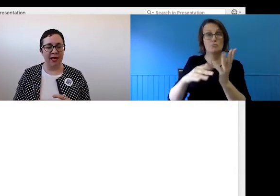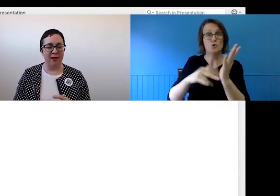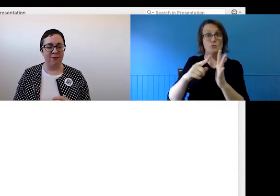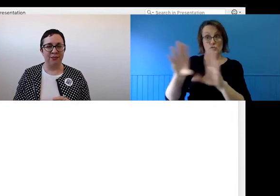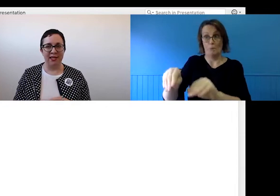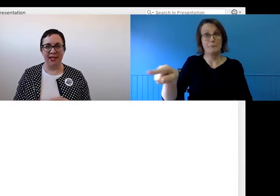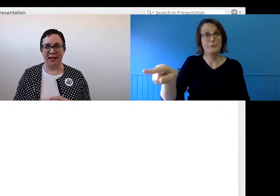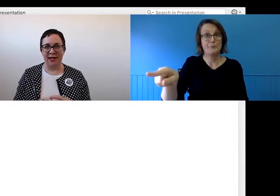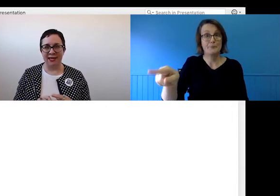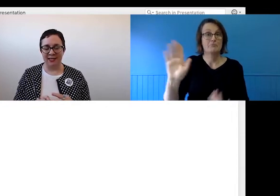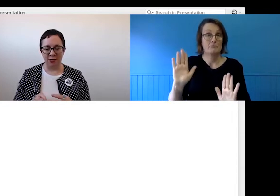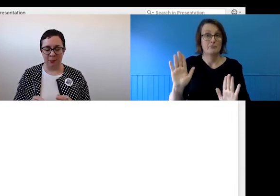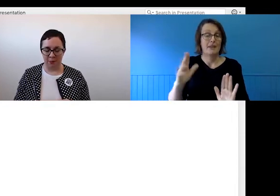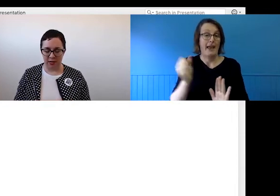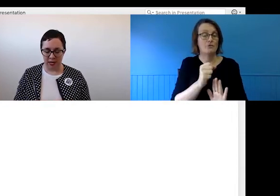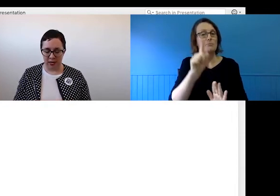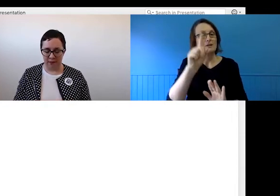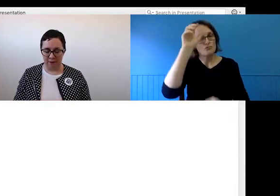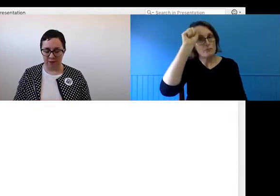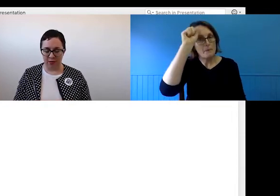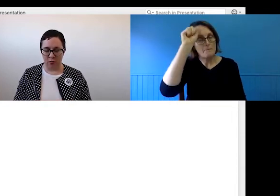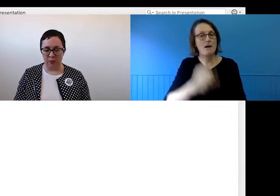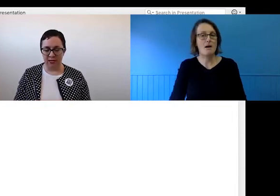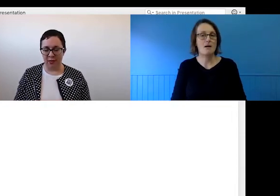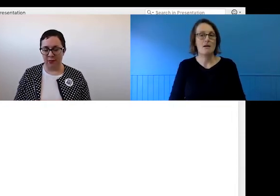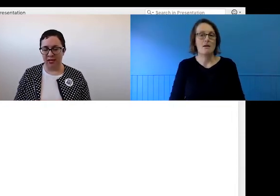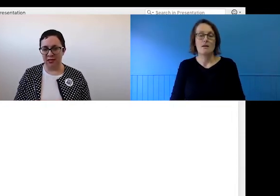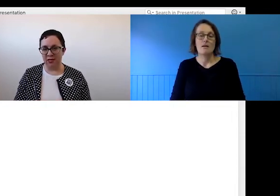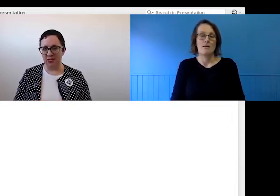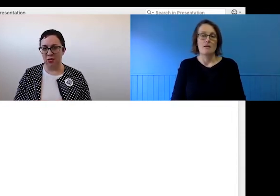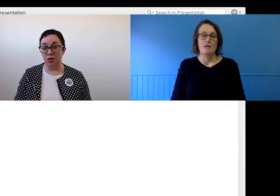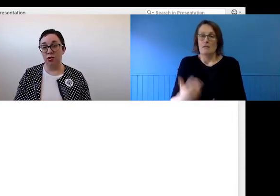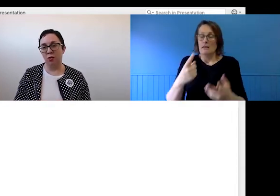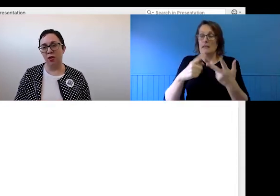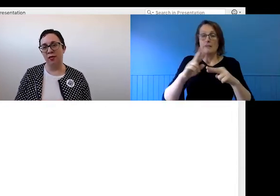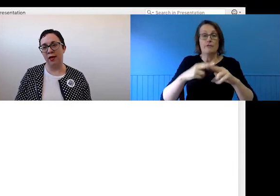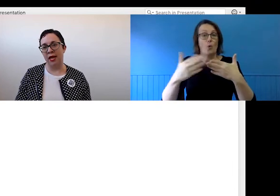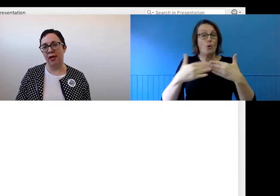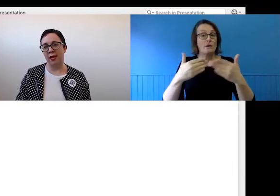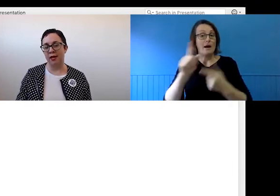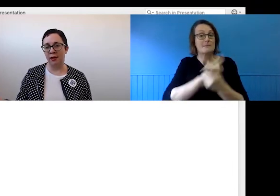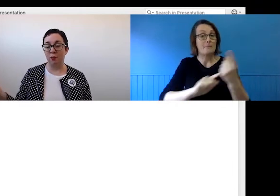lesson to remember, when we set up our meetings, to do so with a